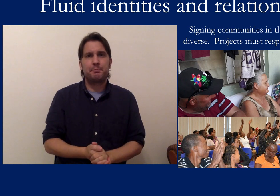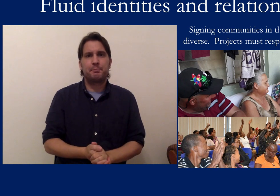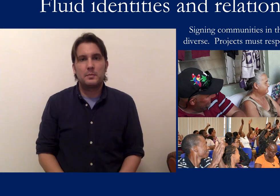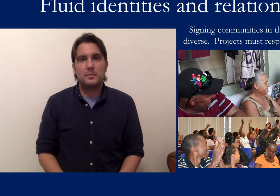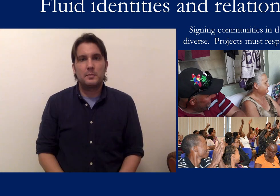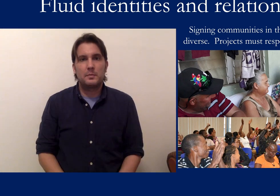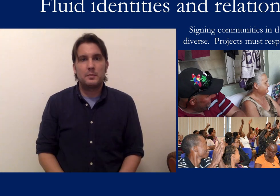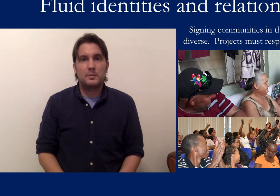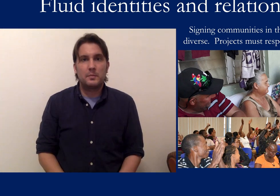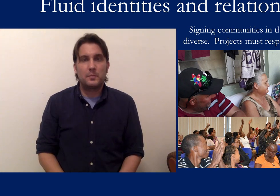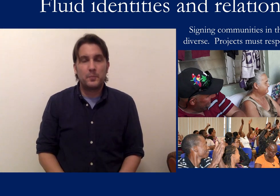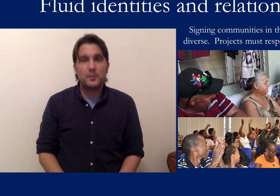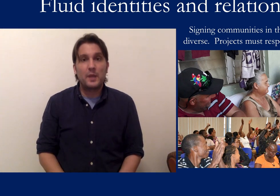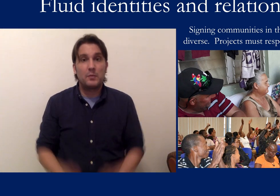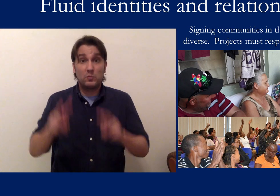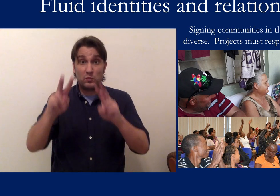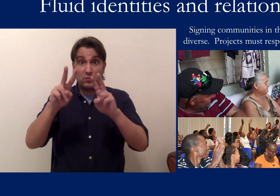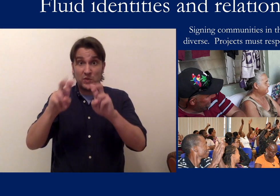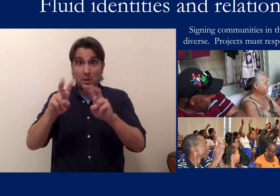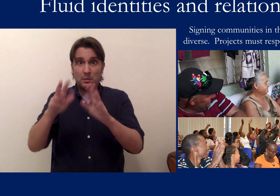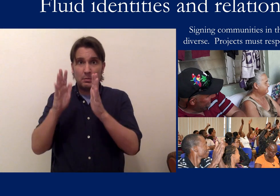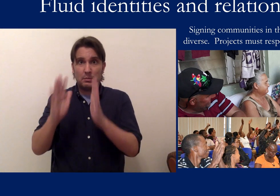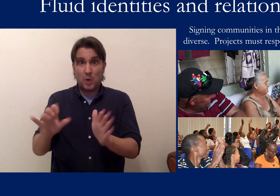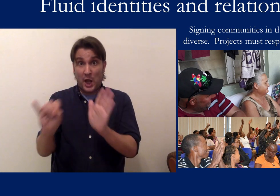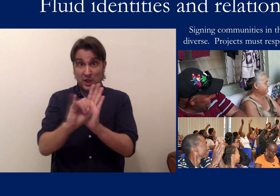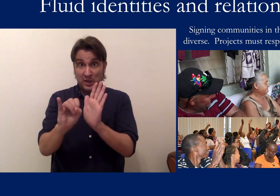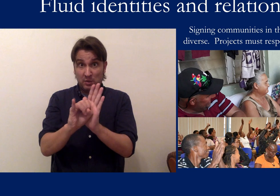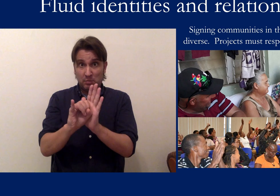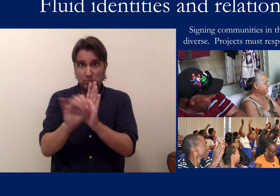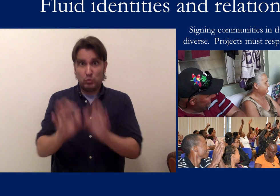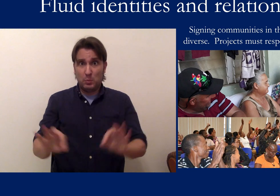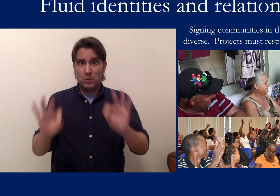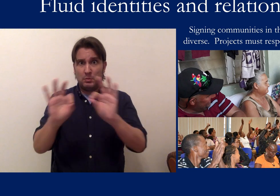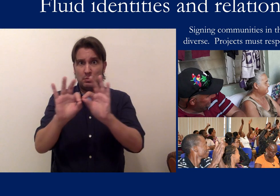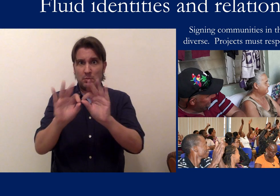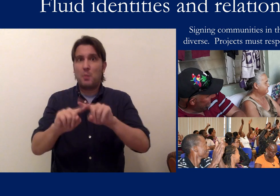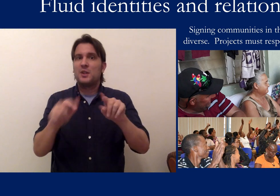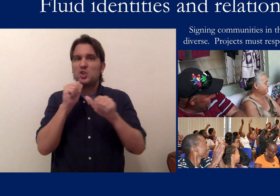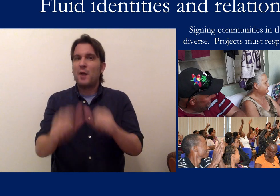Researcher identity is an important factor, but it's something that's not fixed and it's not simple.